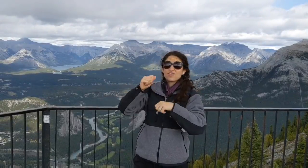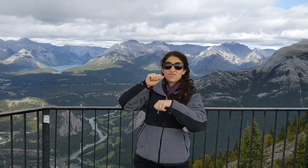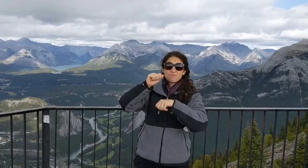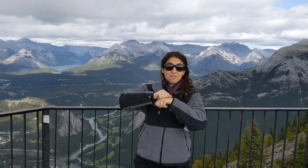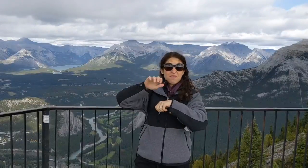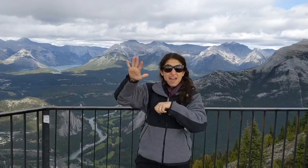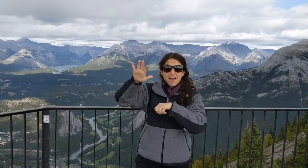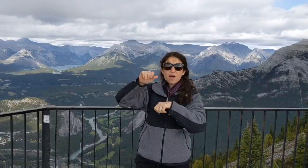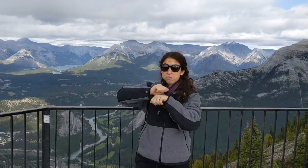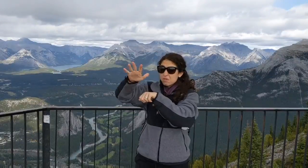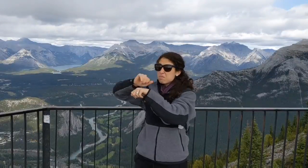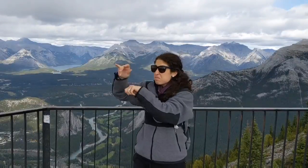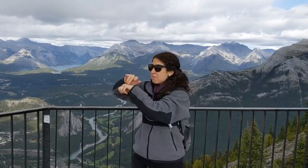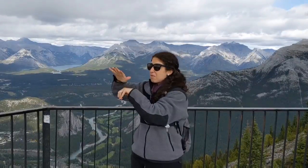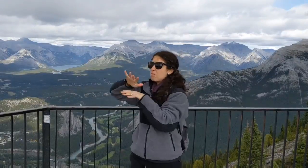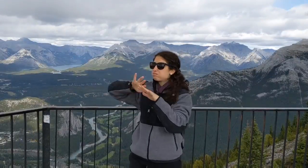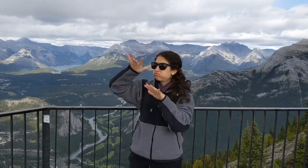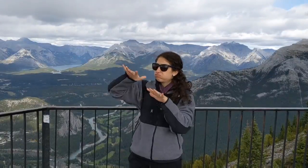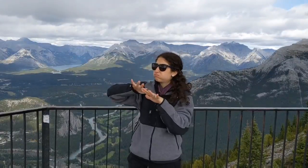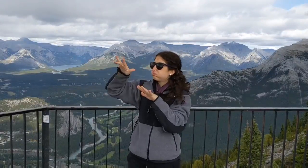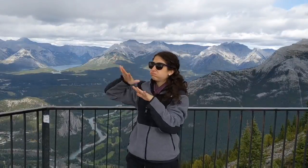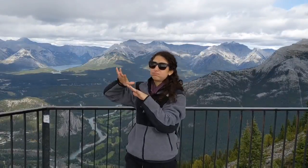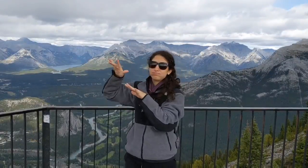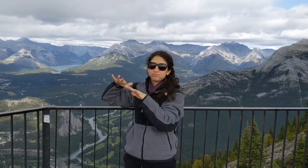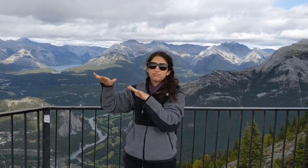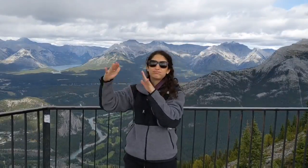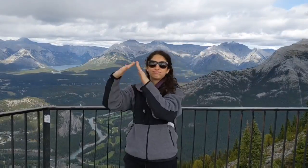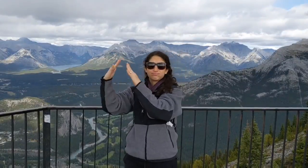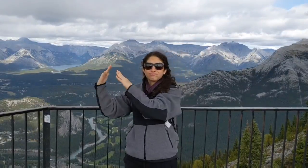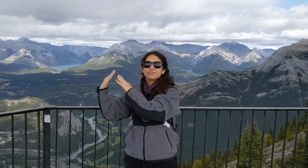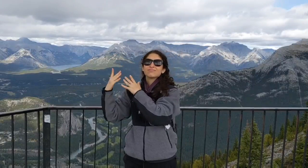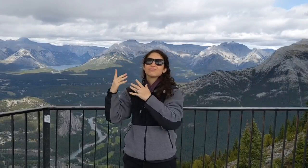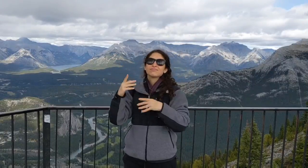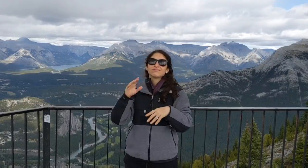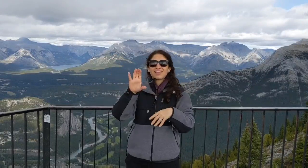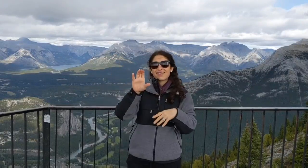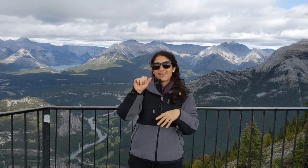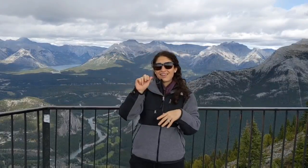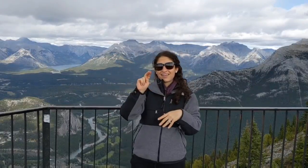It has mountains all over.